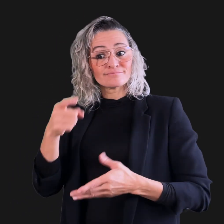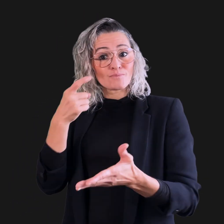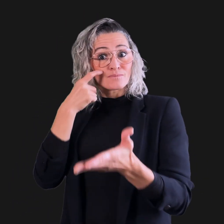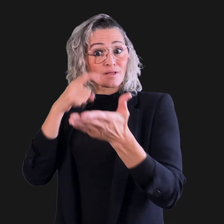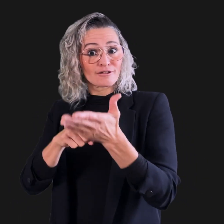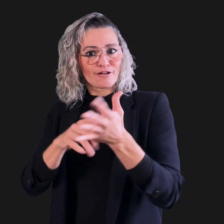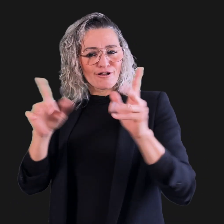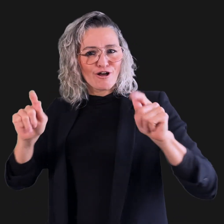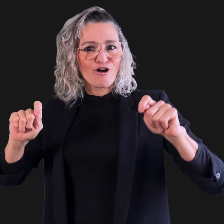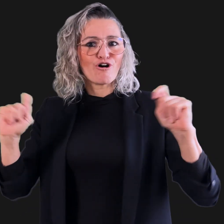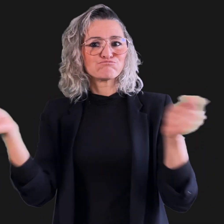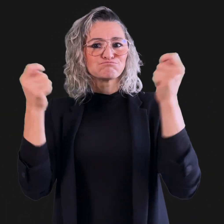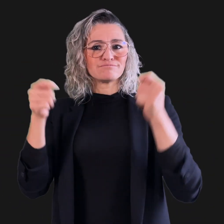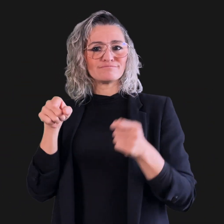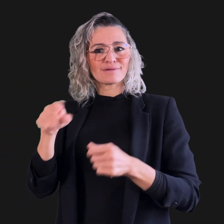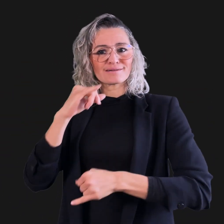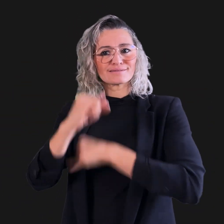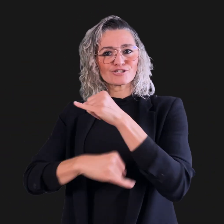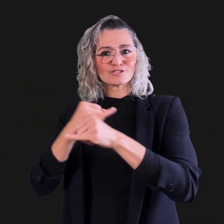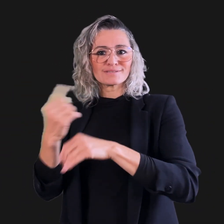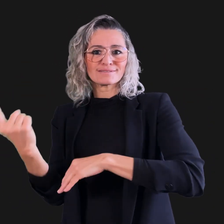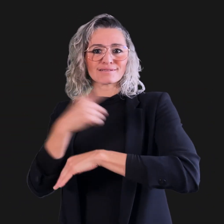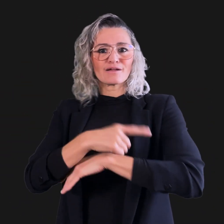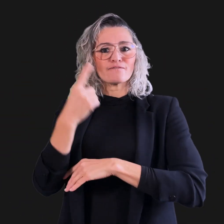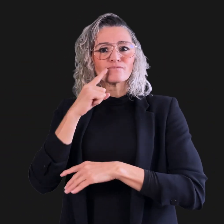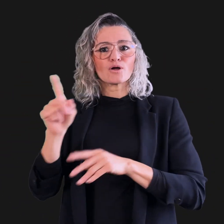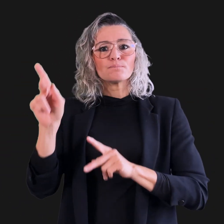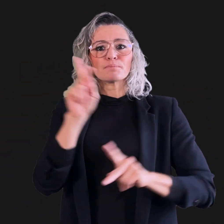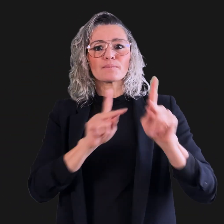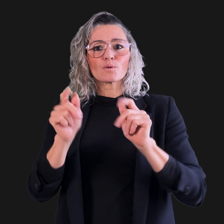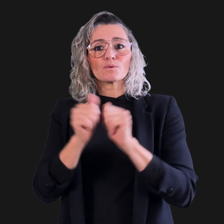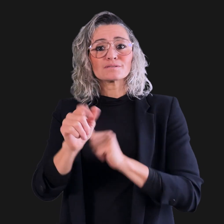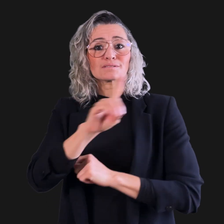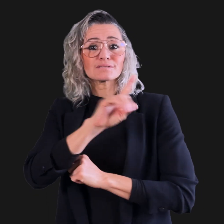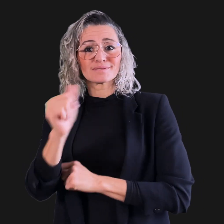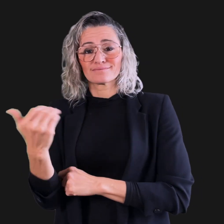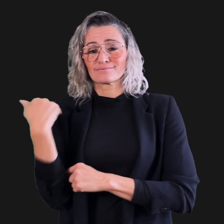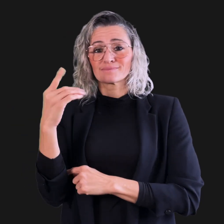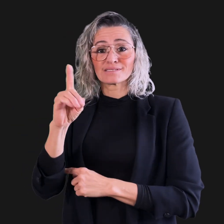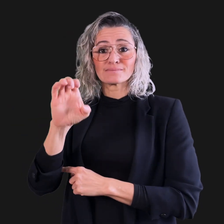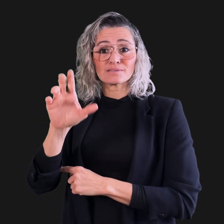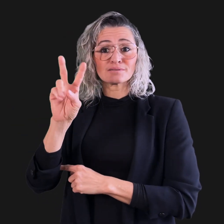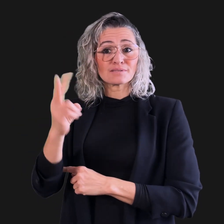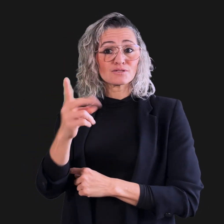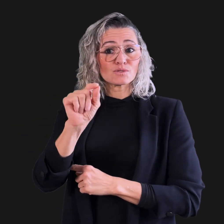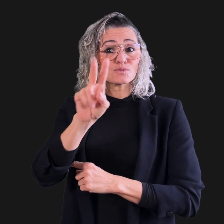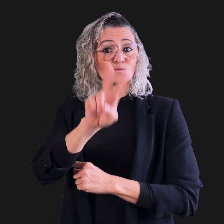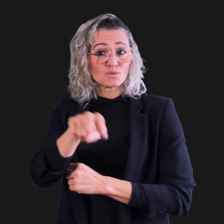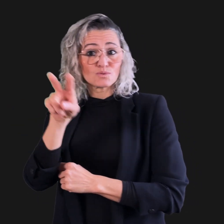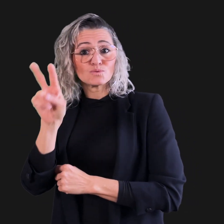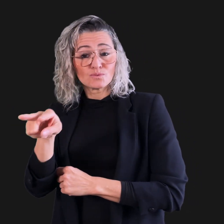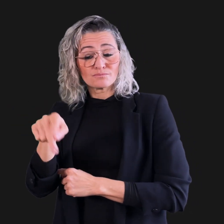• To mark International Day for Persons with Disabilities on December 2, 2022,